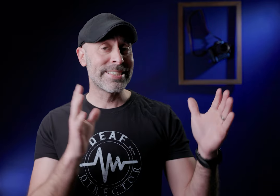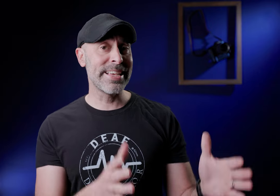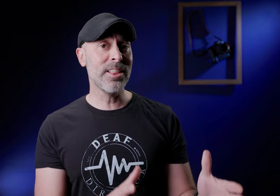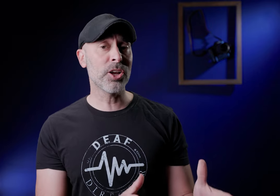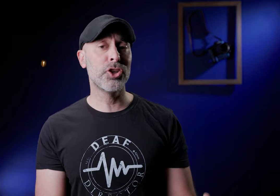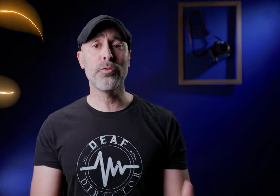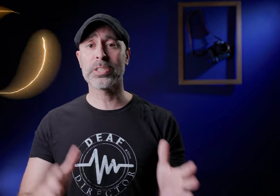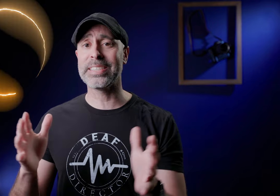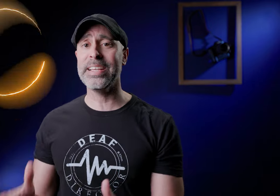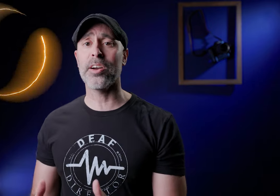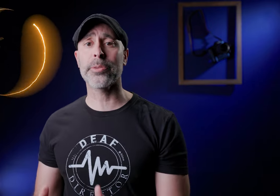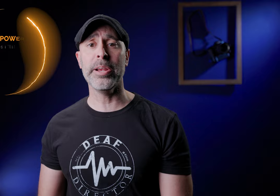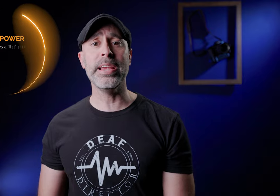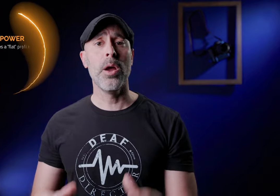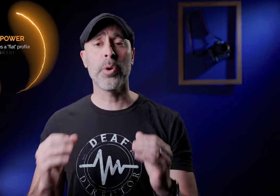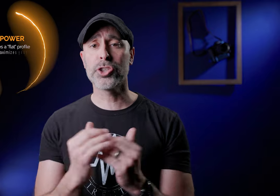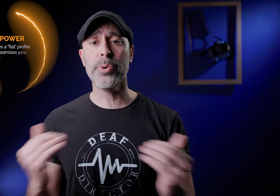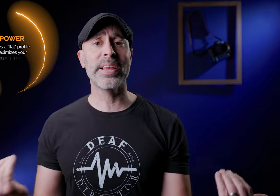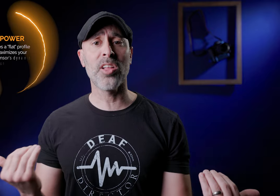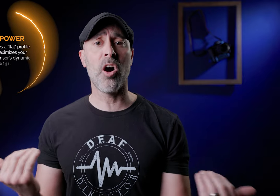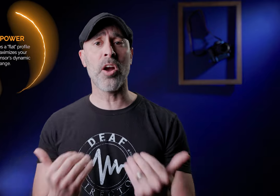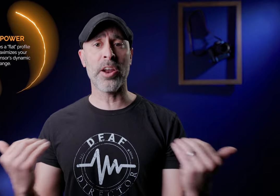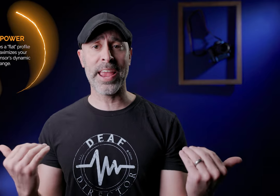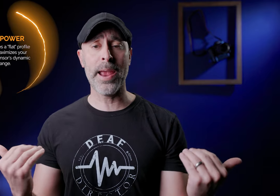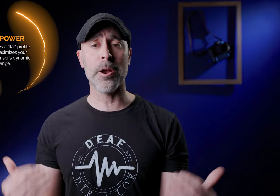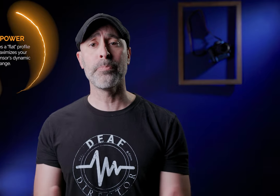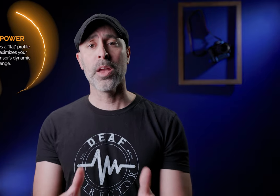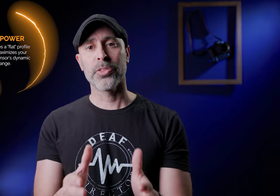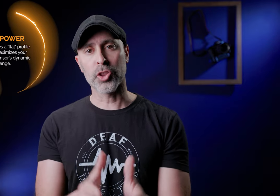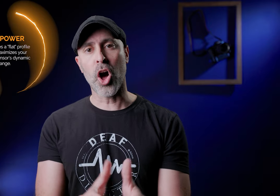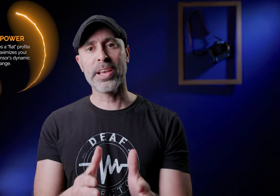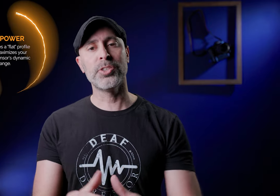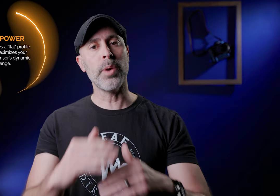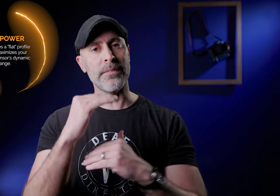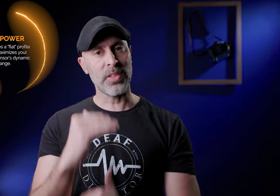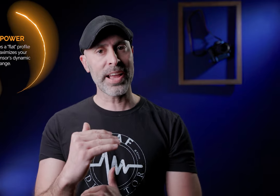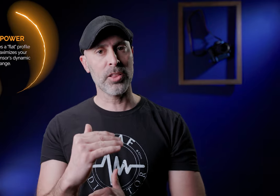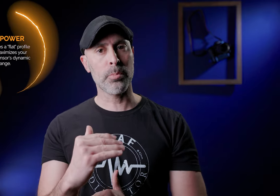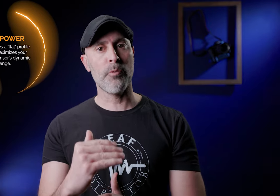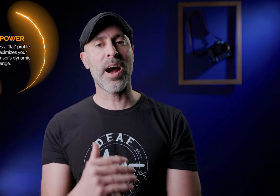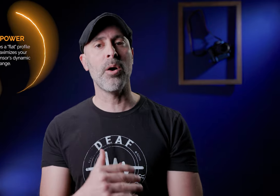CLog2 versus CLog3. when you're shooting in log on a camera the log gives you a flat color profile